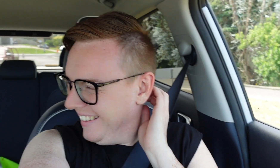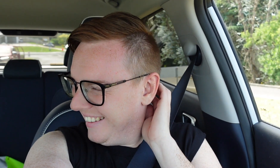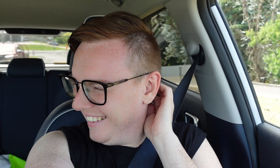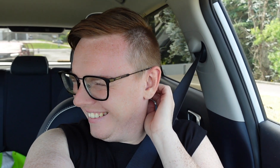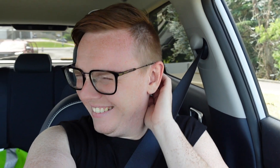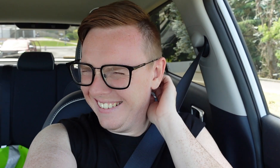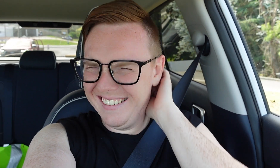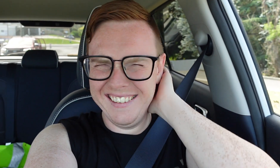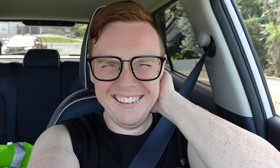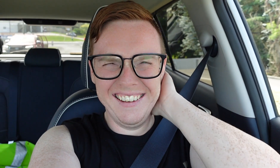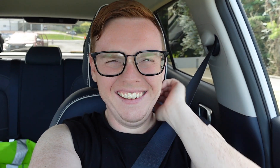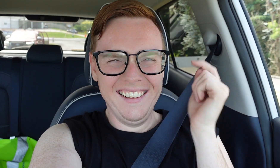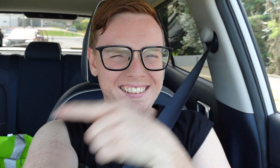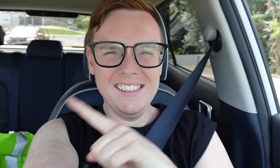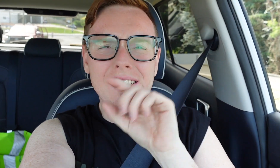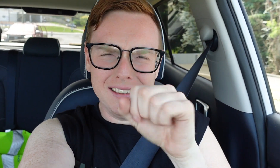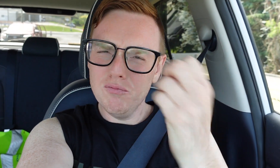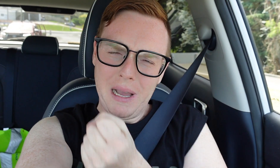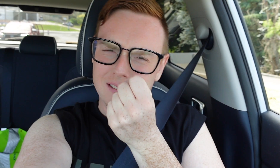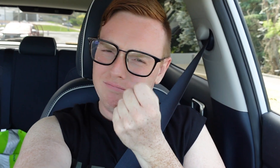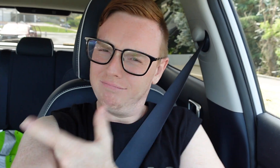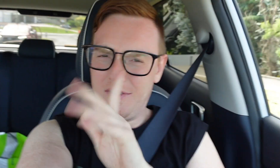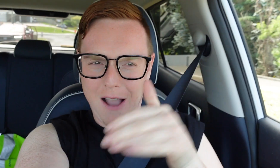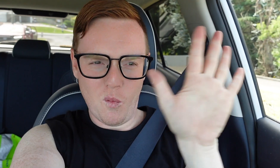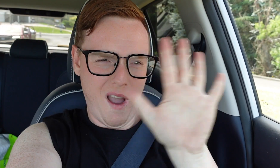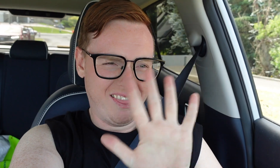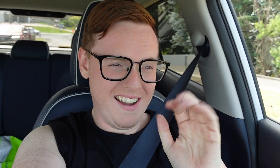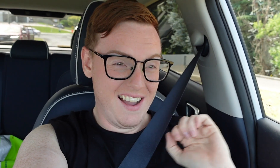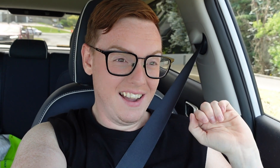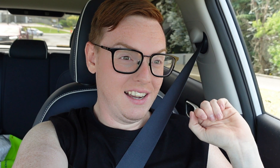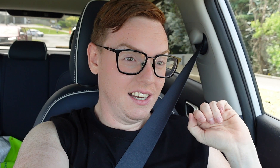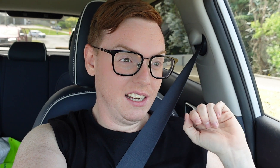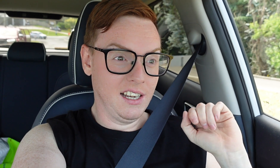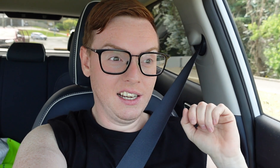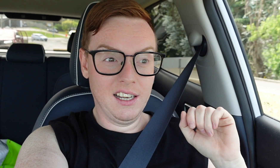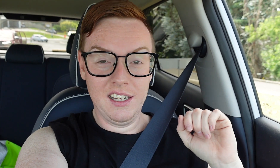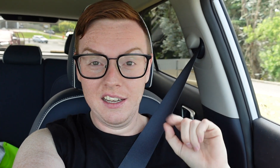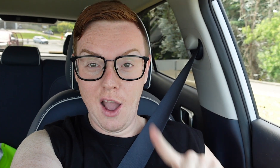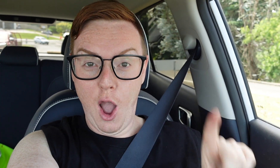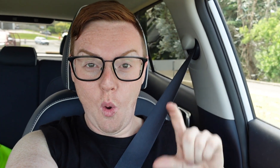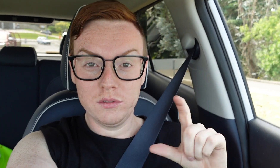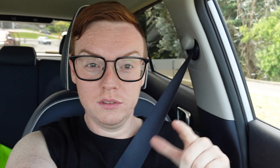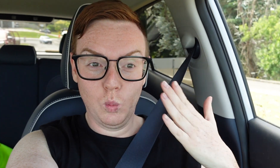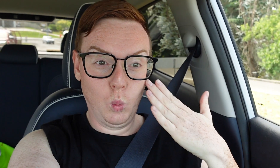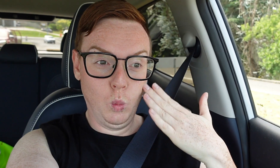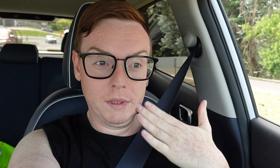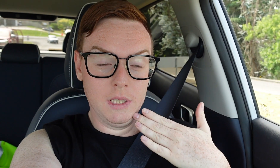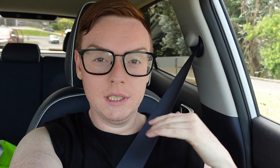Ma says she must share update about the weather. Odd woman.